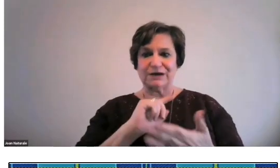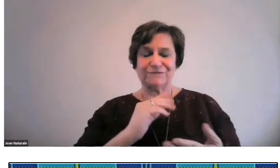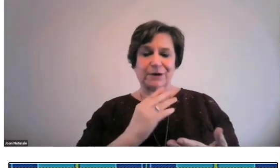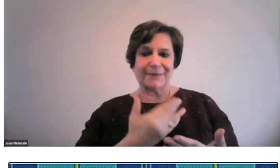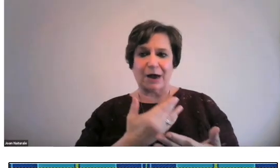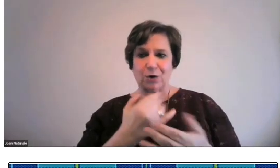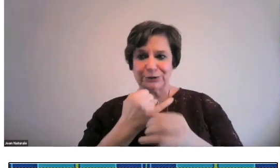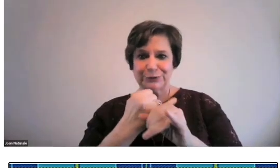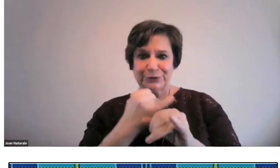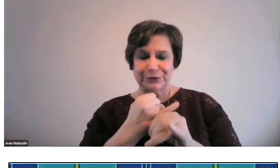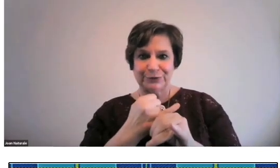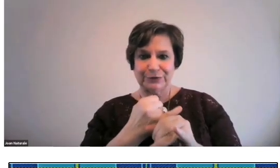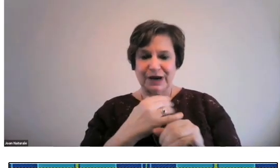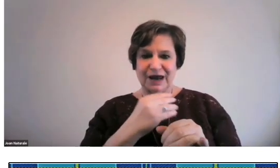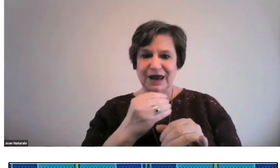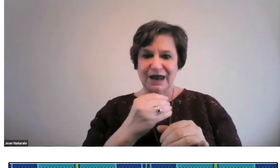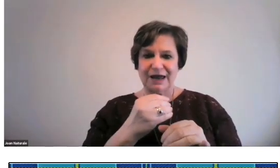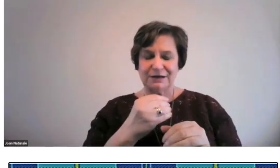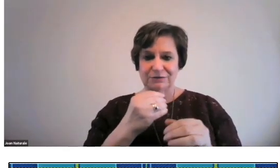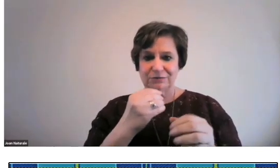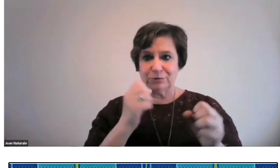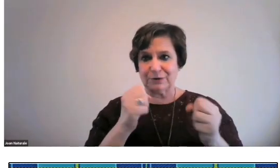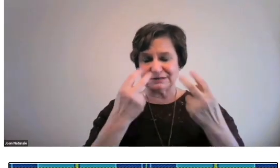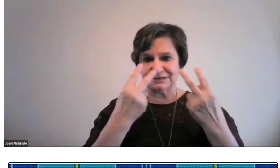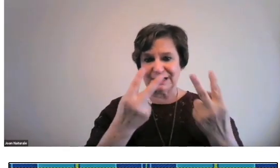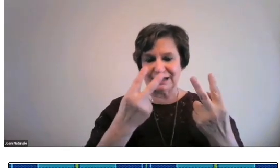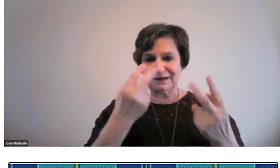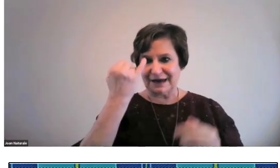Valli graduated from our institute